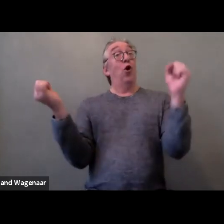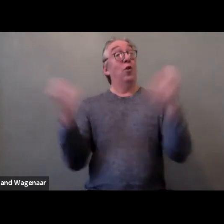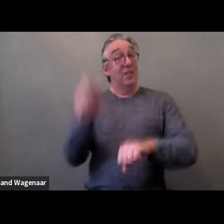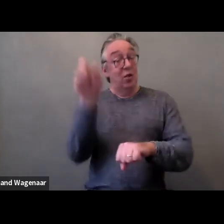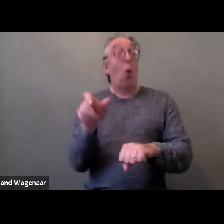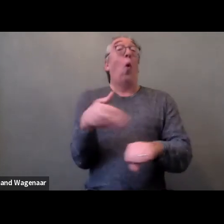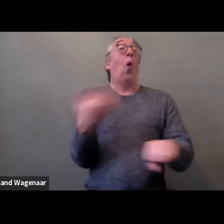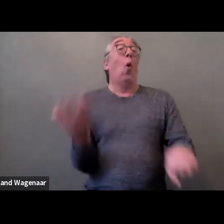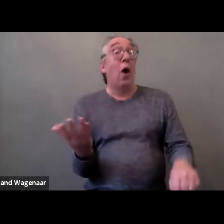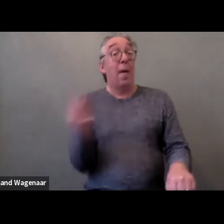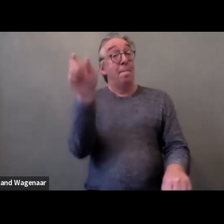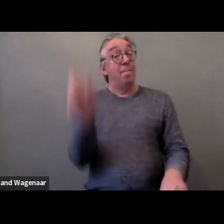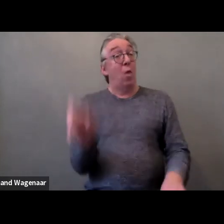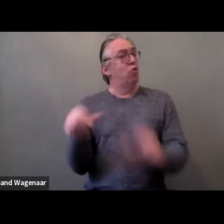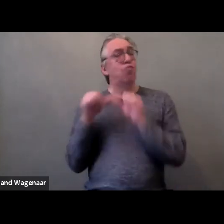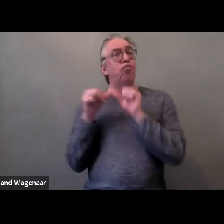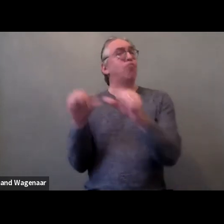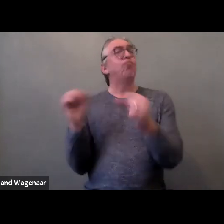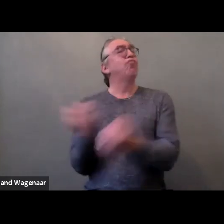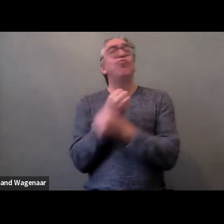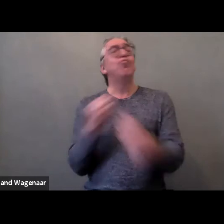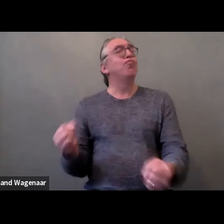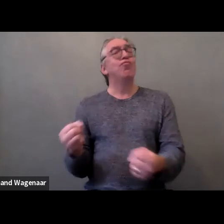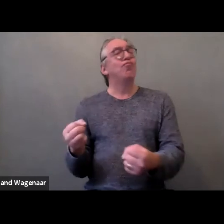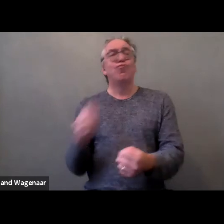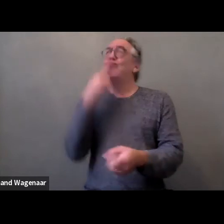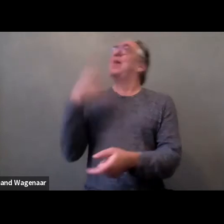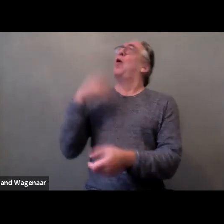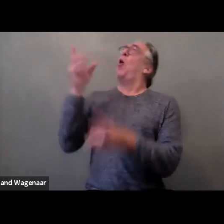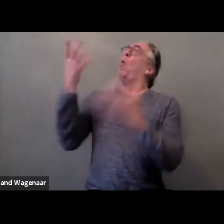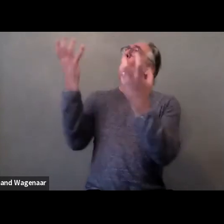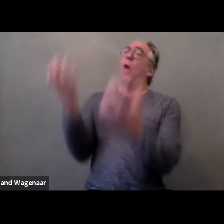who are permanently unable to give the consent won’t be subject